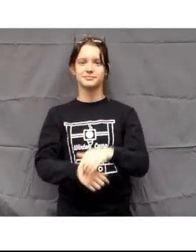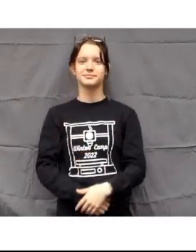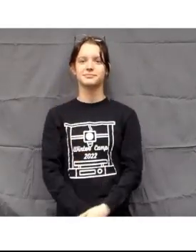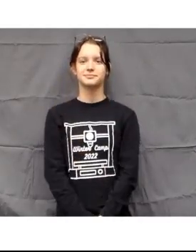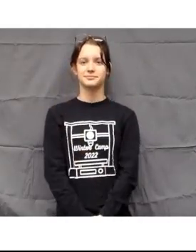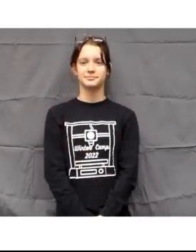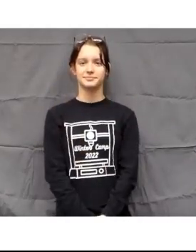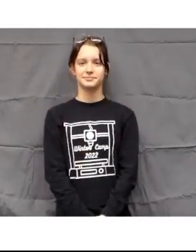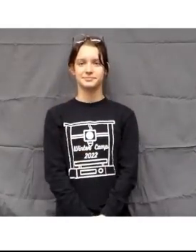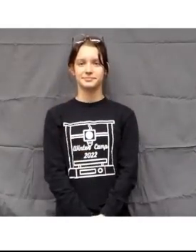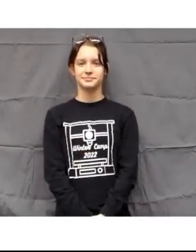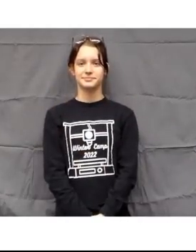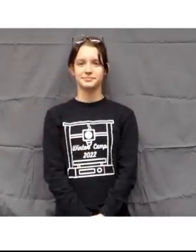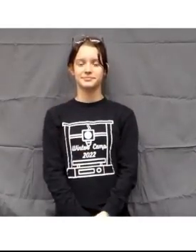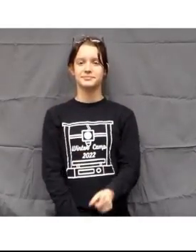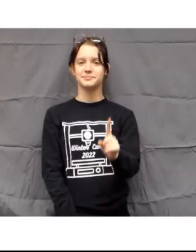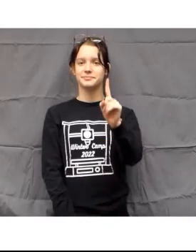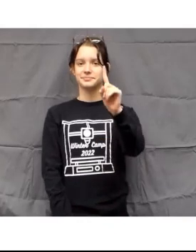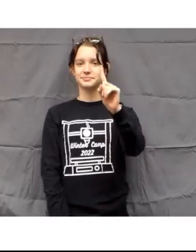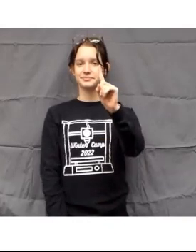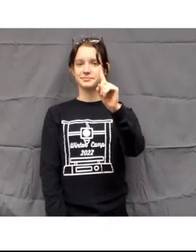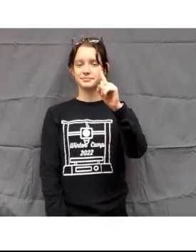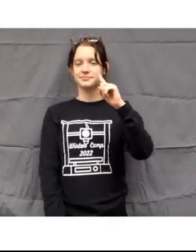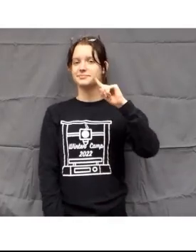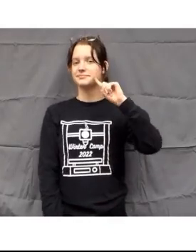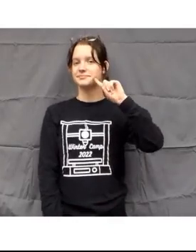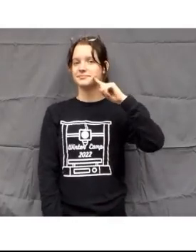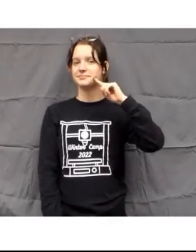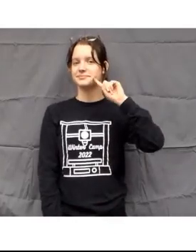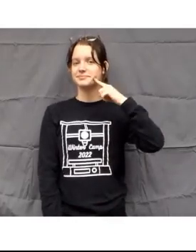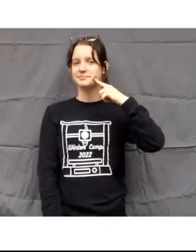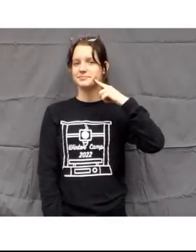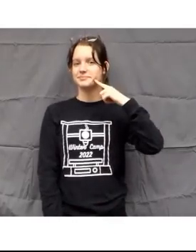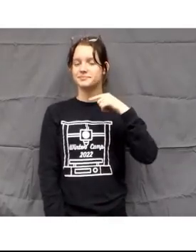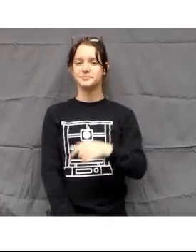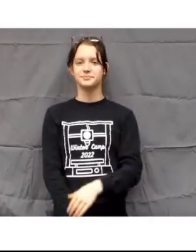with a one-hand shape put the pointer of your finger to your chin and then twist